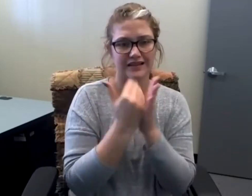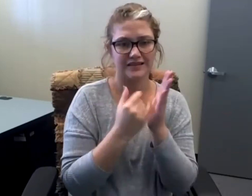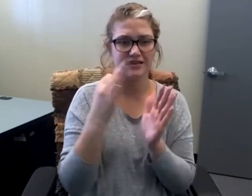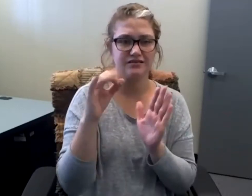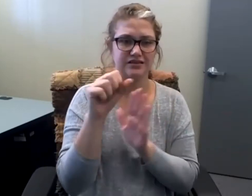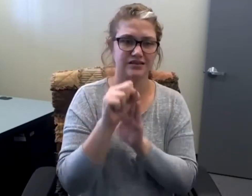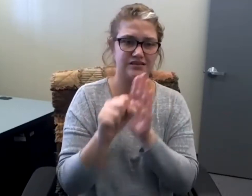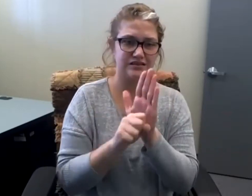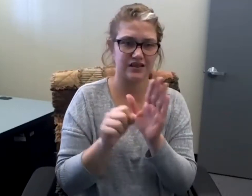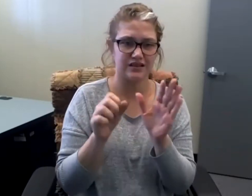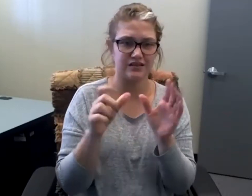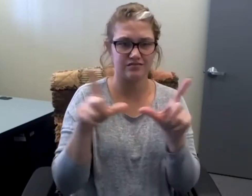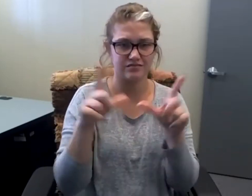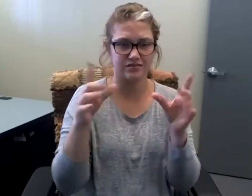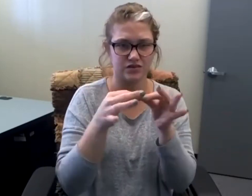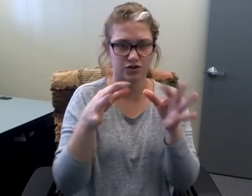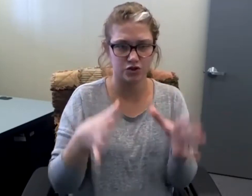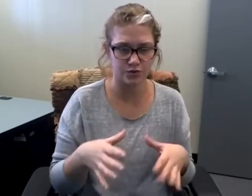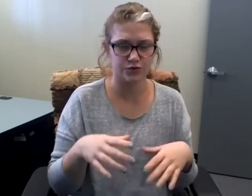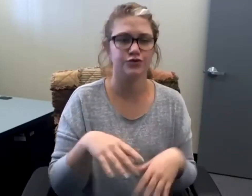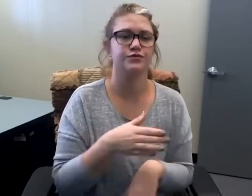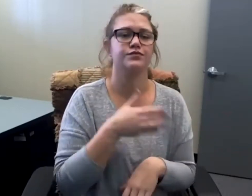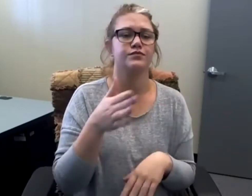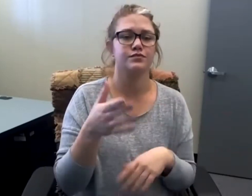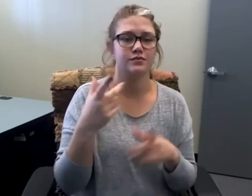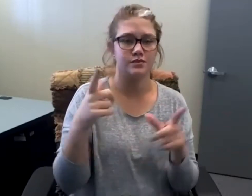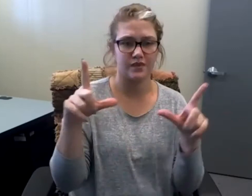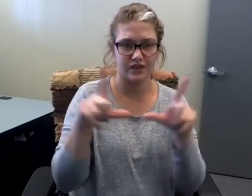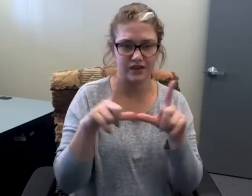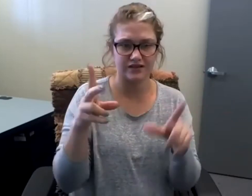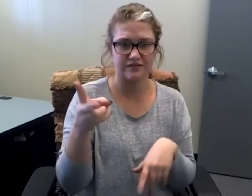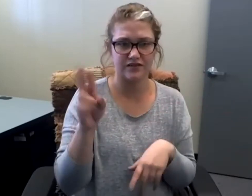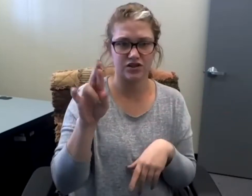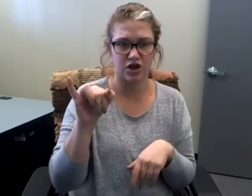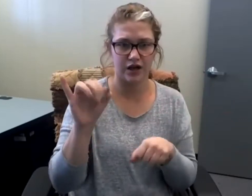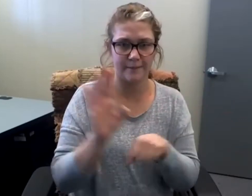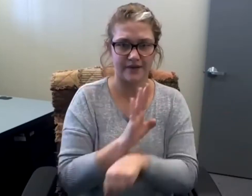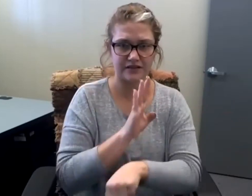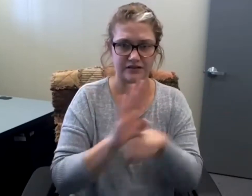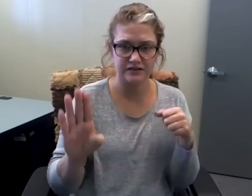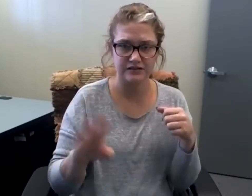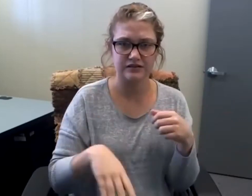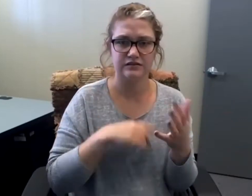program and then we also provide a list of the state licensed sign language interpreters,